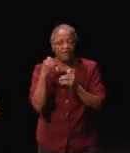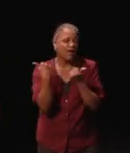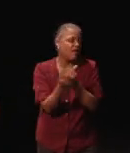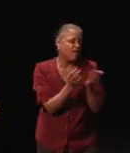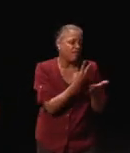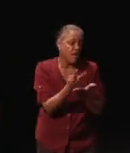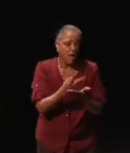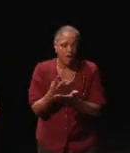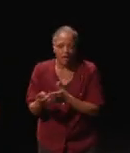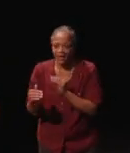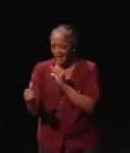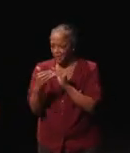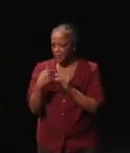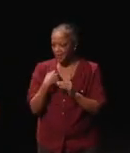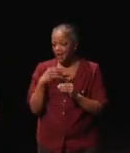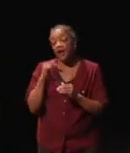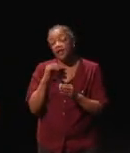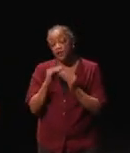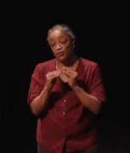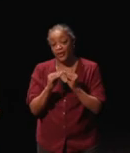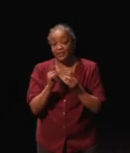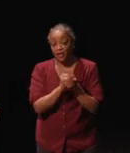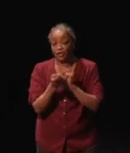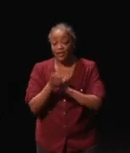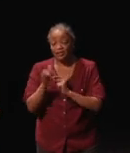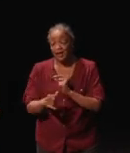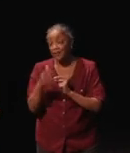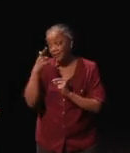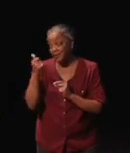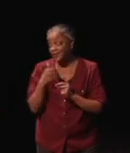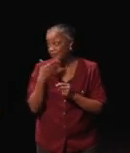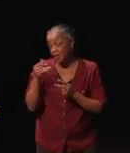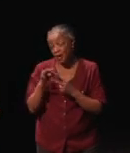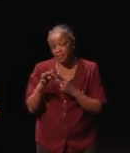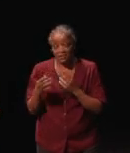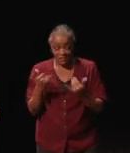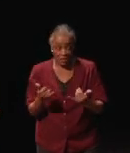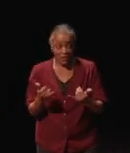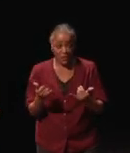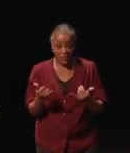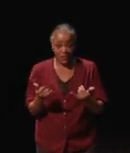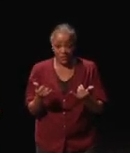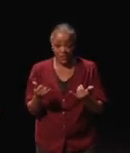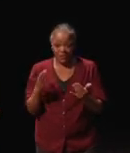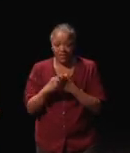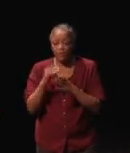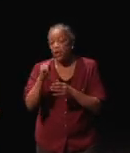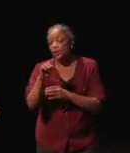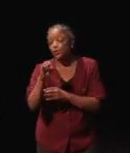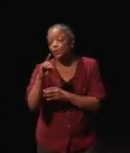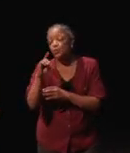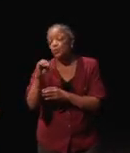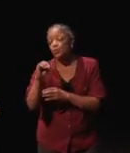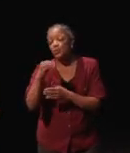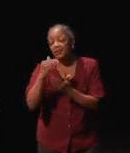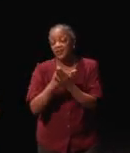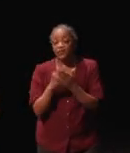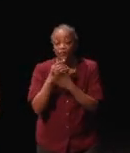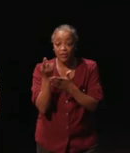I need to get that fixed actually but because I have better options for them now, and that is on my to-do list for literally next week.